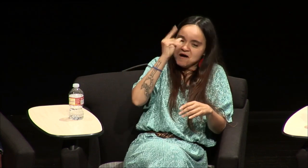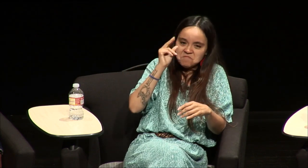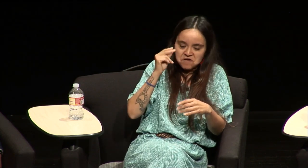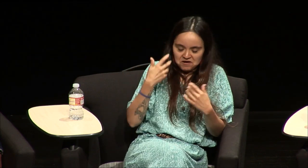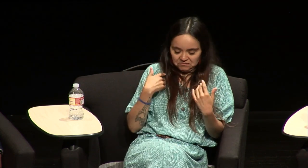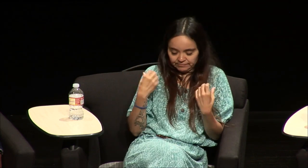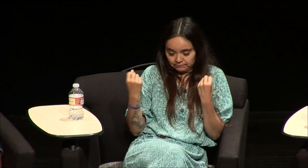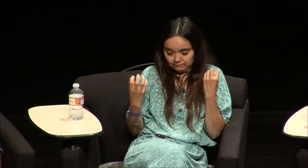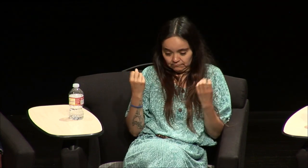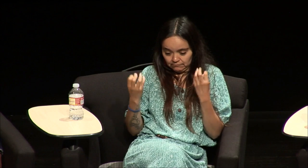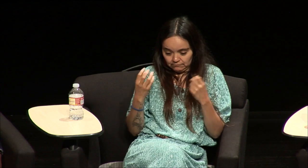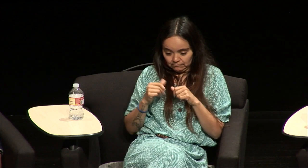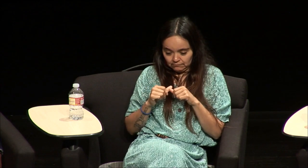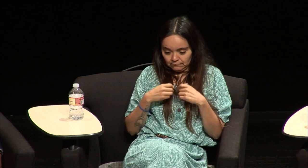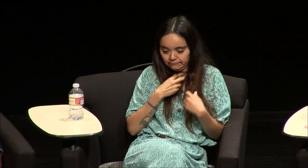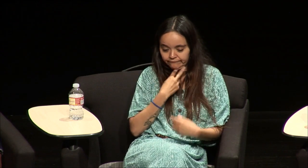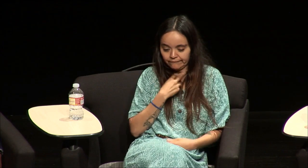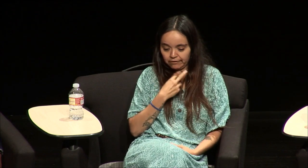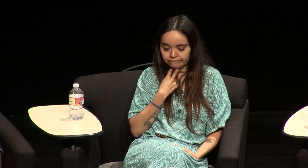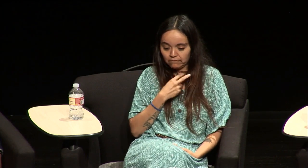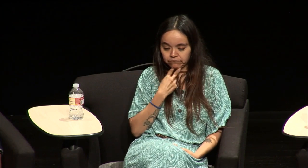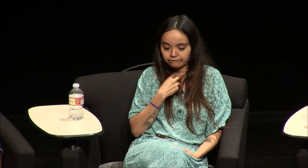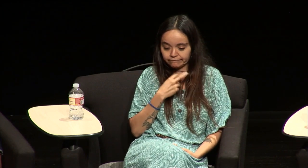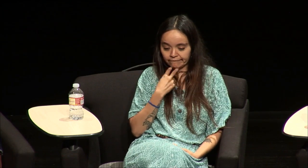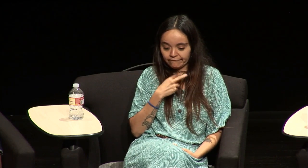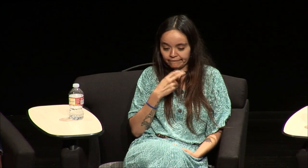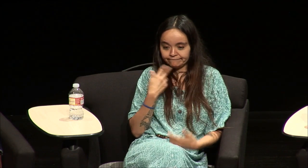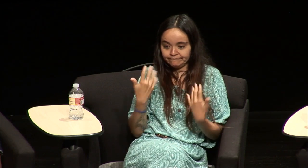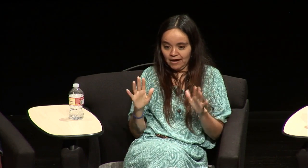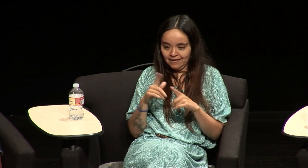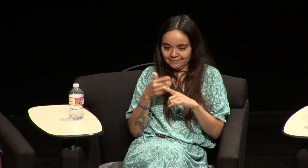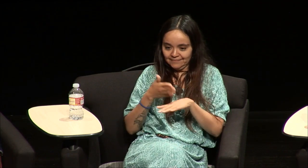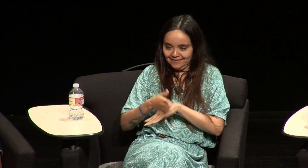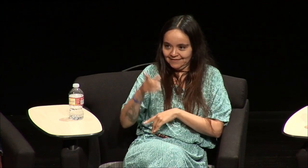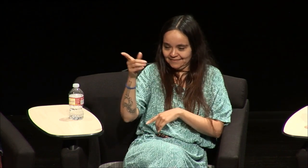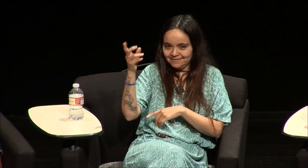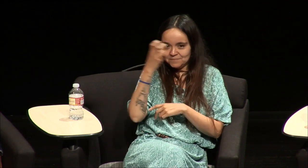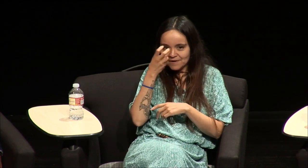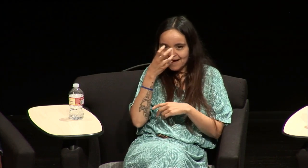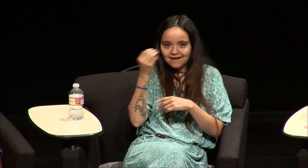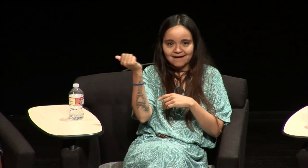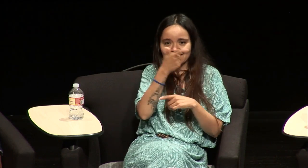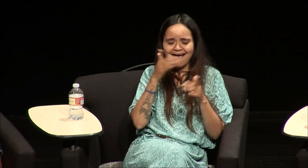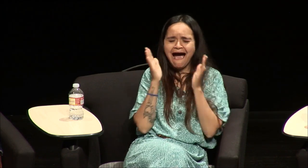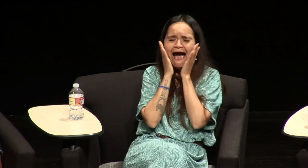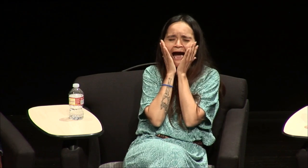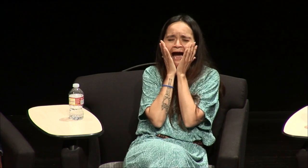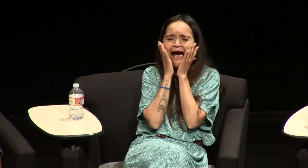the lightbulb didn't turn on I didn't have an epiphany I was just trying to voice or whatever I possibly could and then after the event the speech